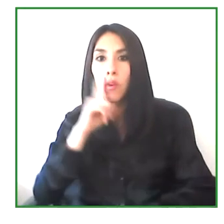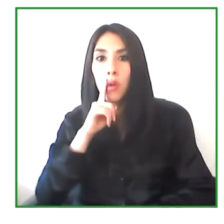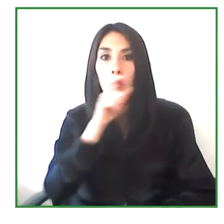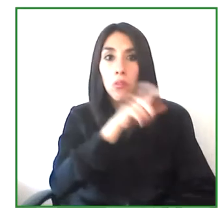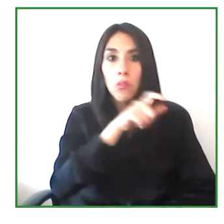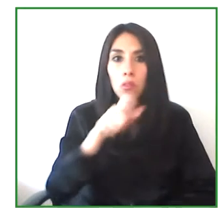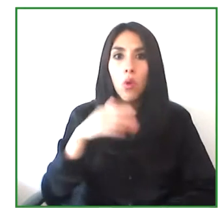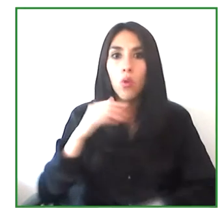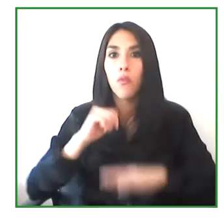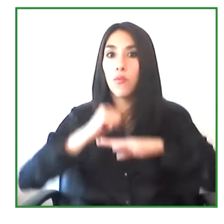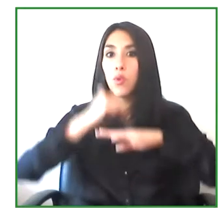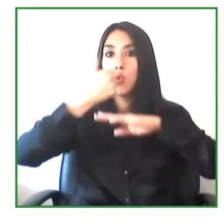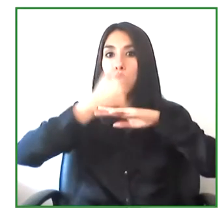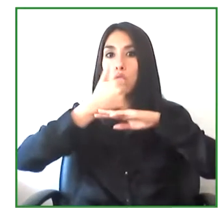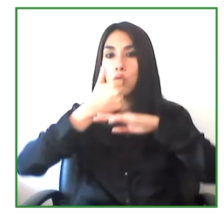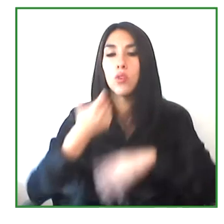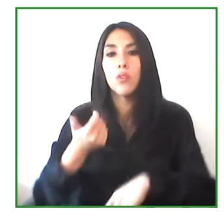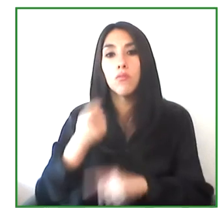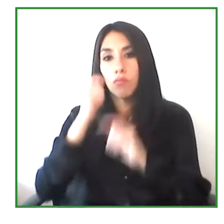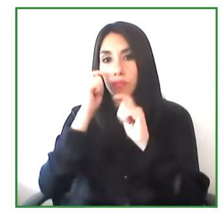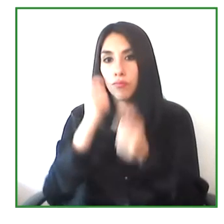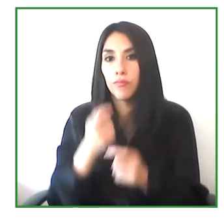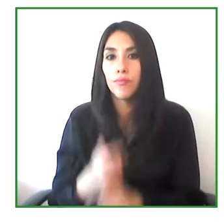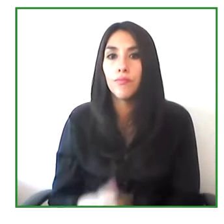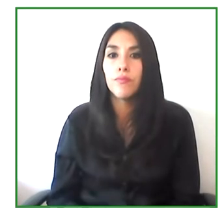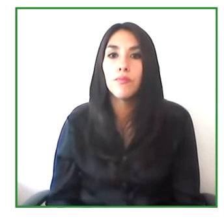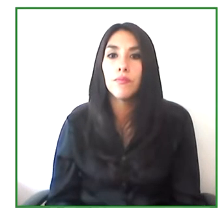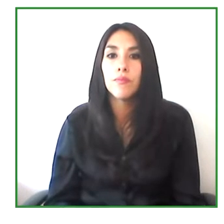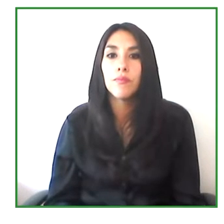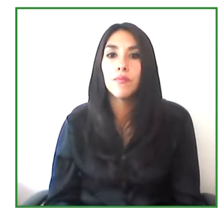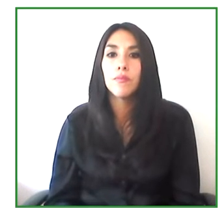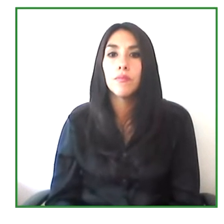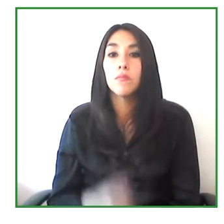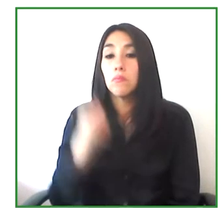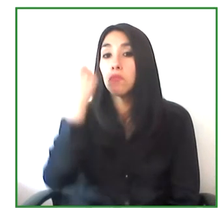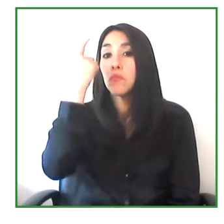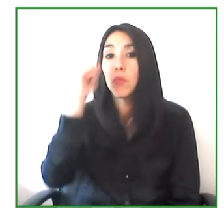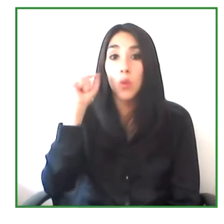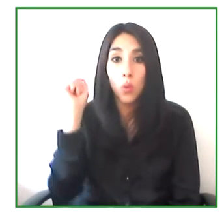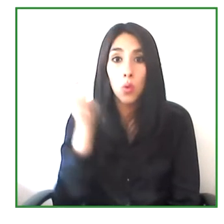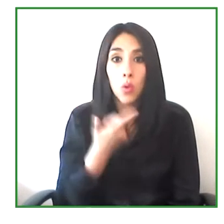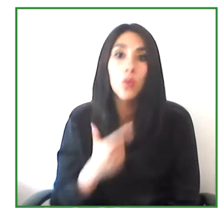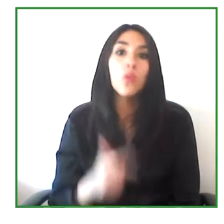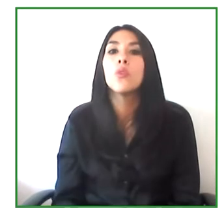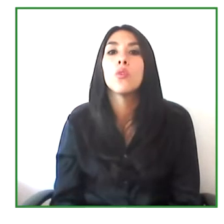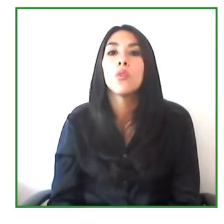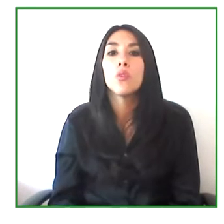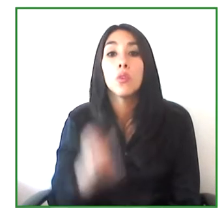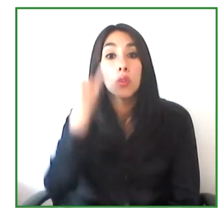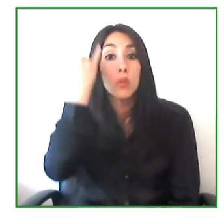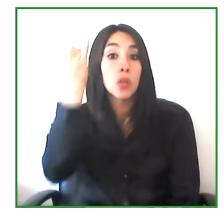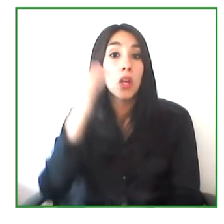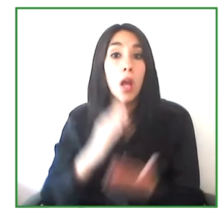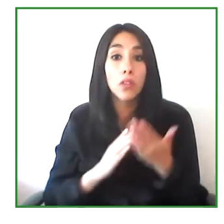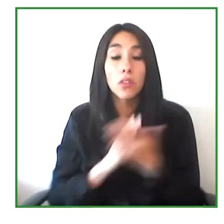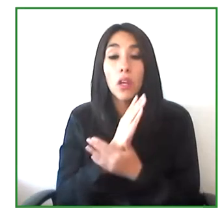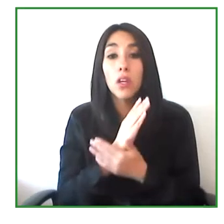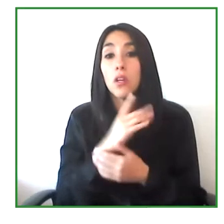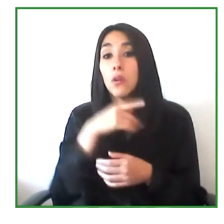community, we were able to raise awareness for our profile and work. So that all of our rights were incorporated